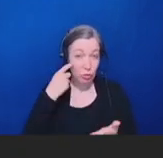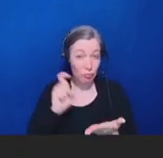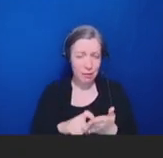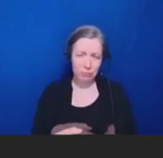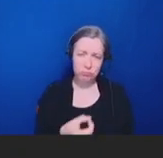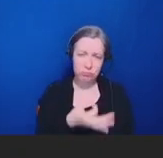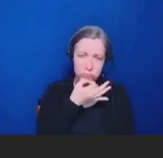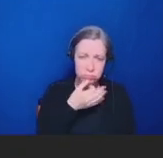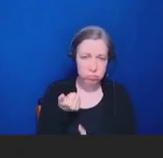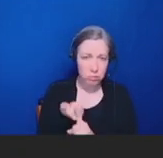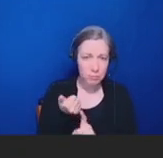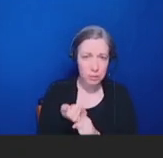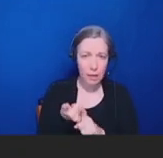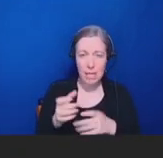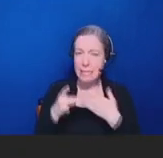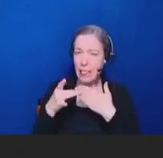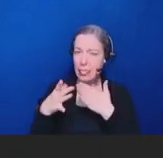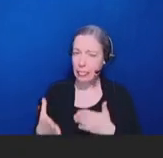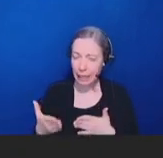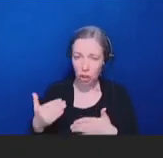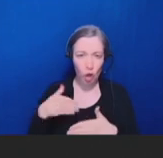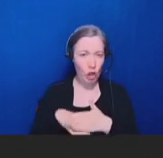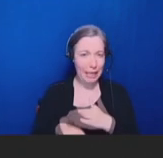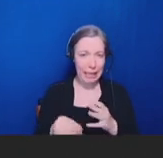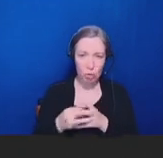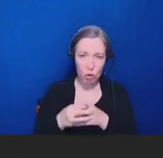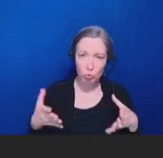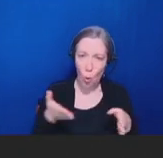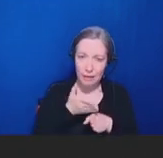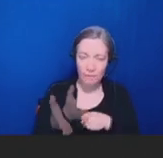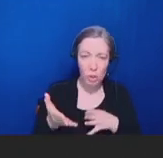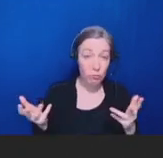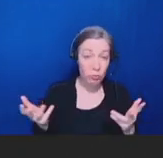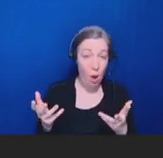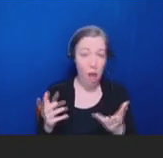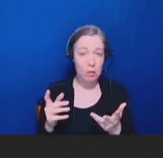in the growing field of translational research, which is key to ensuring that advances in